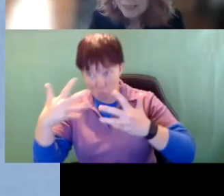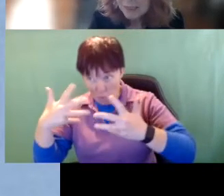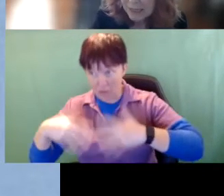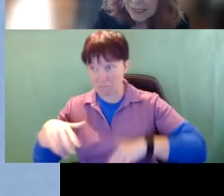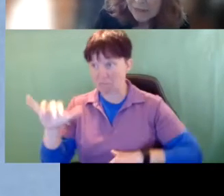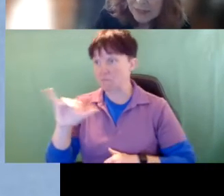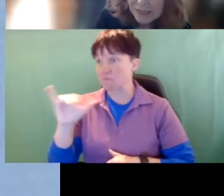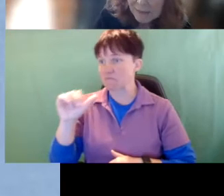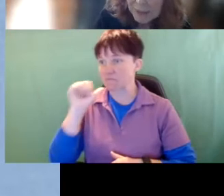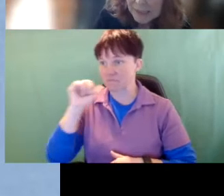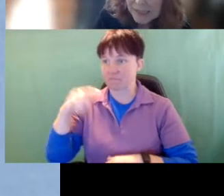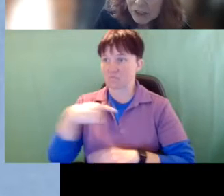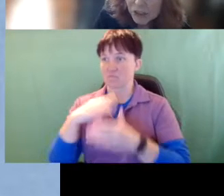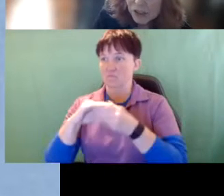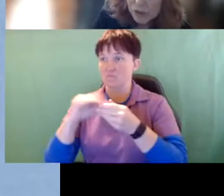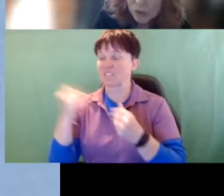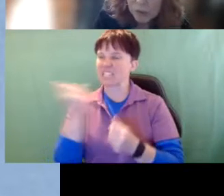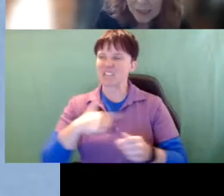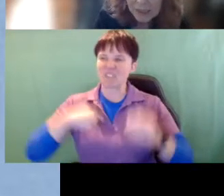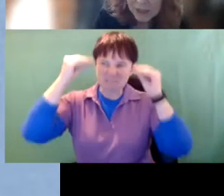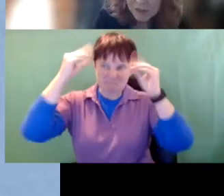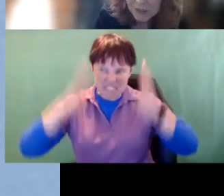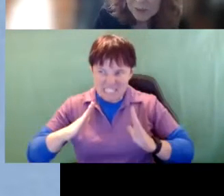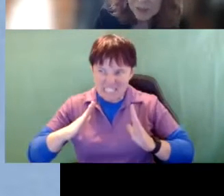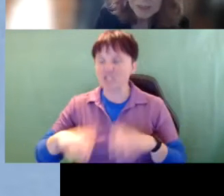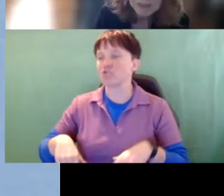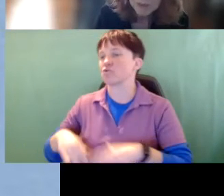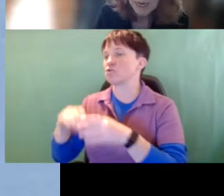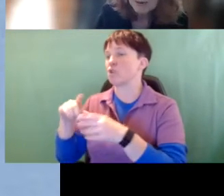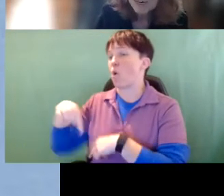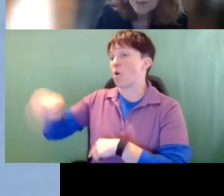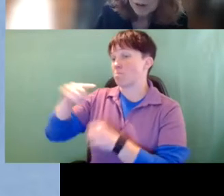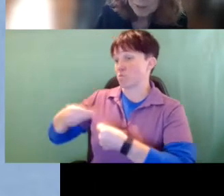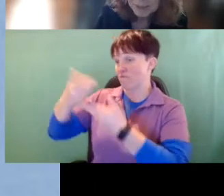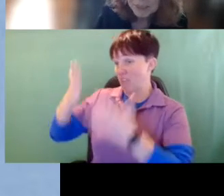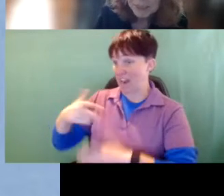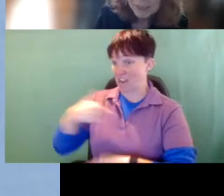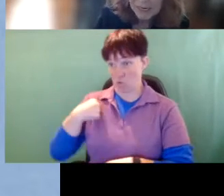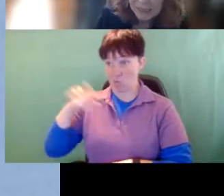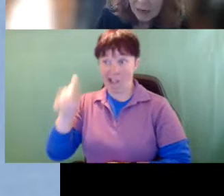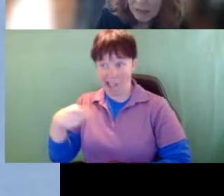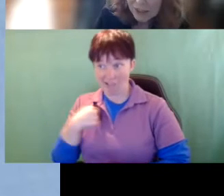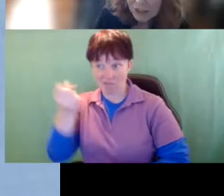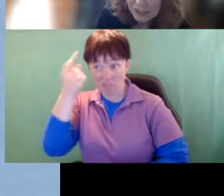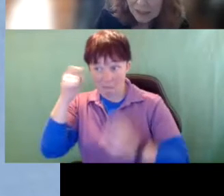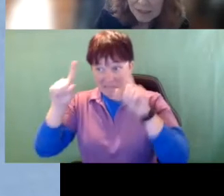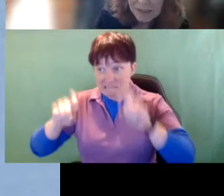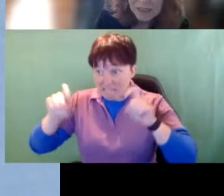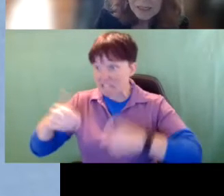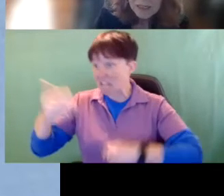like any of us that have been teachers or related service providers, we have to have competencies and knowledge and skills